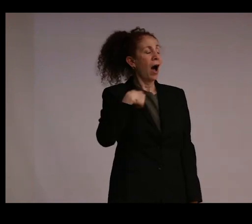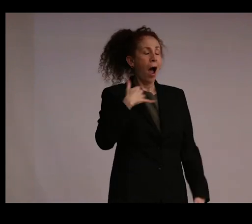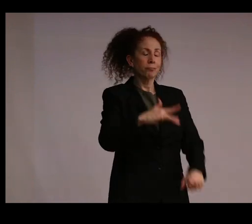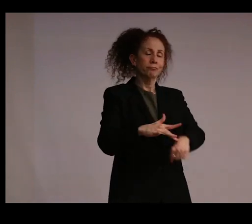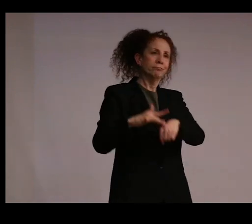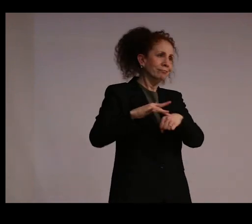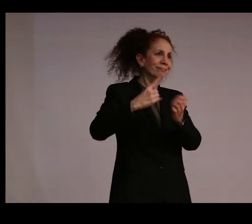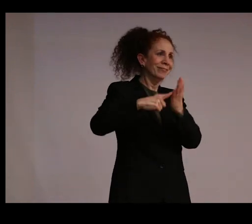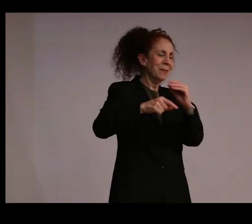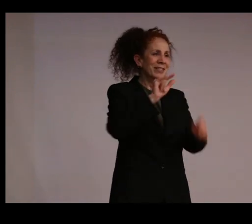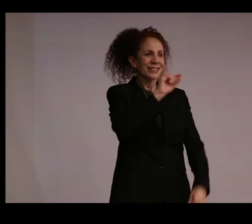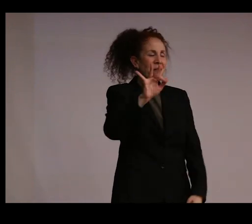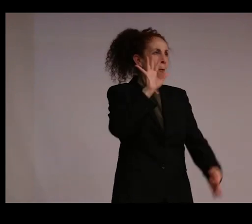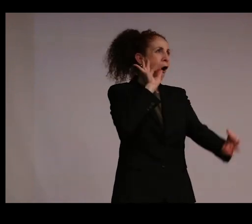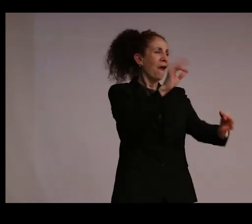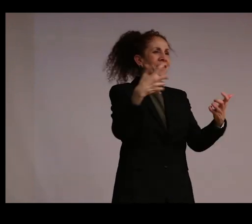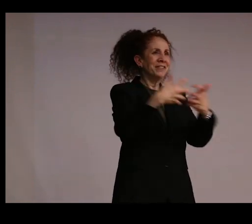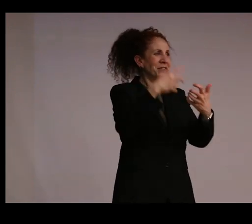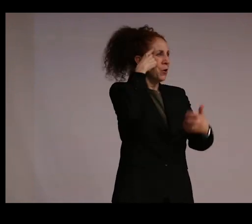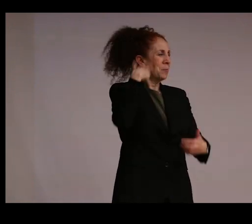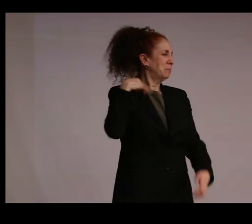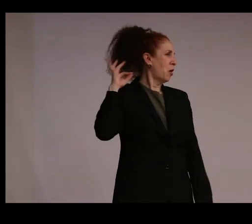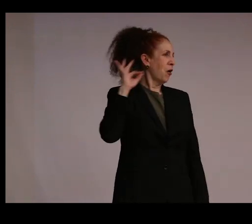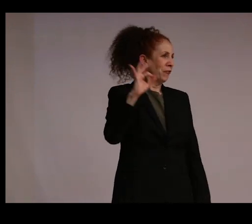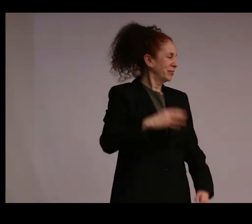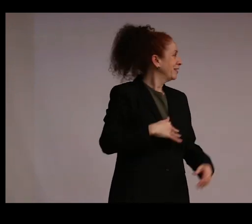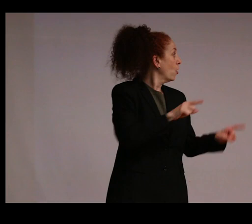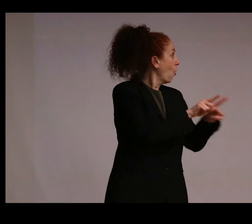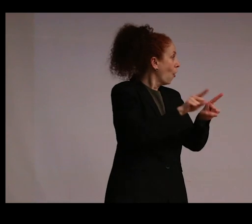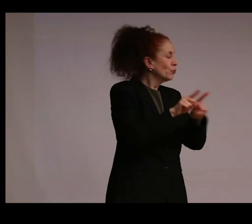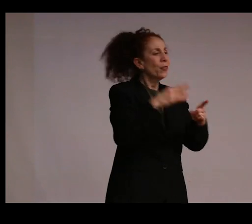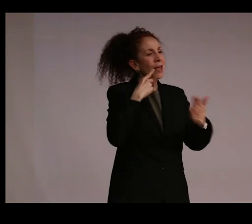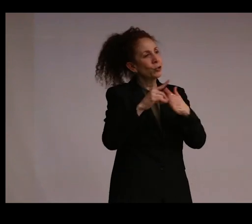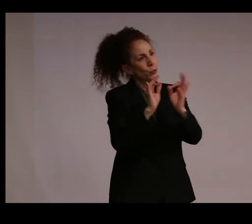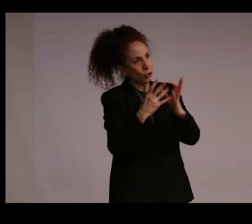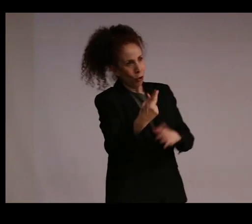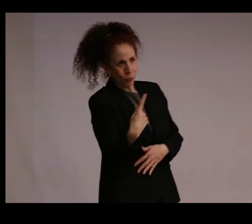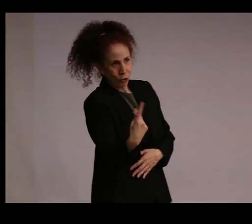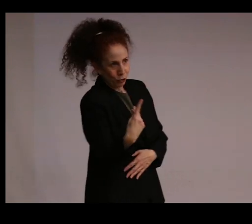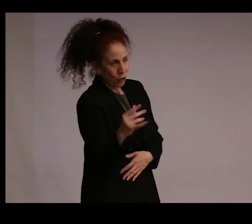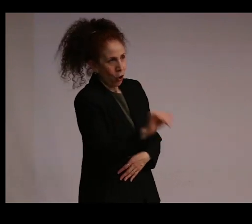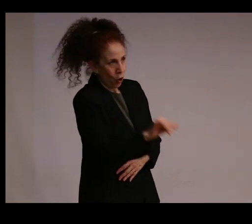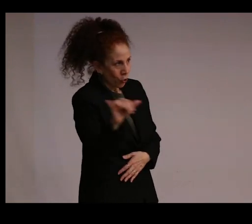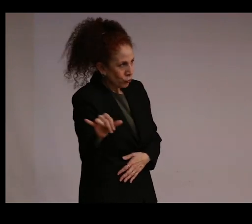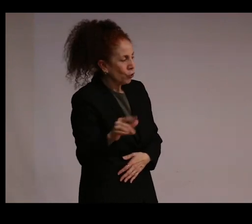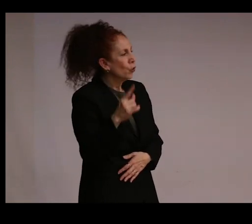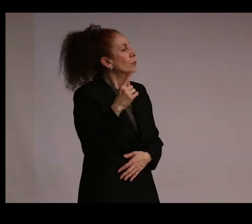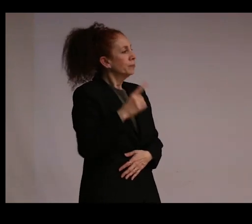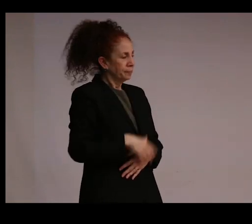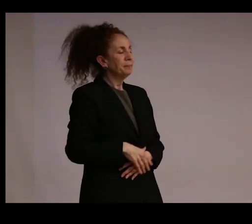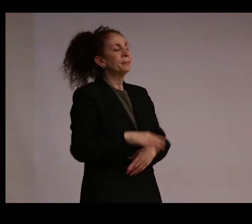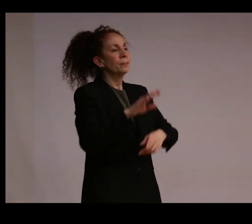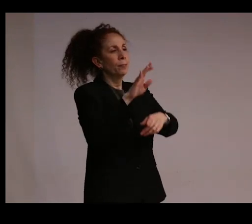So this is perfect for me. I'm also grateful to our ASL interpreters, Brandy [? Maisic ?] and Donna Ellis, for their work